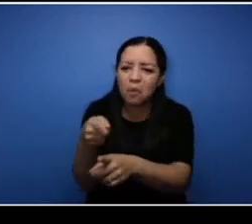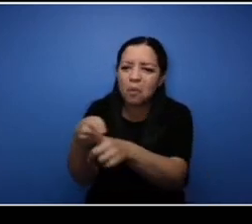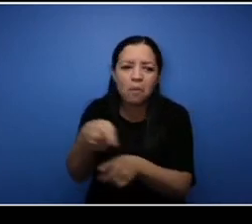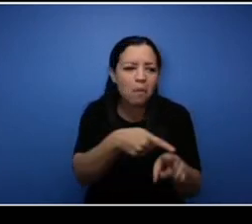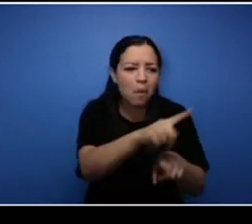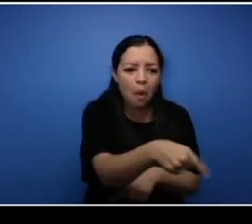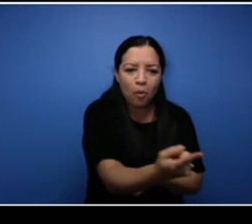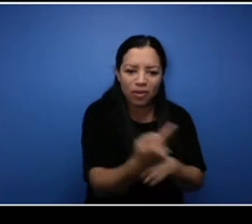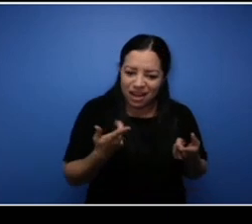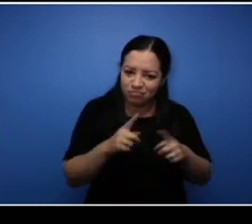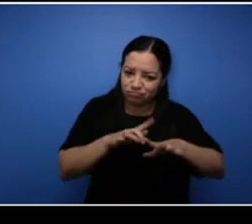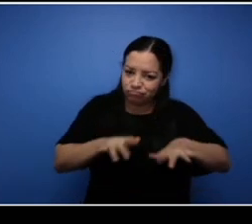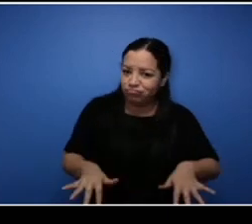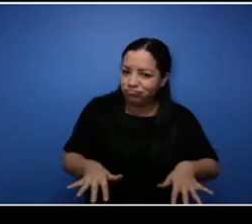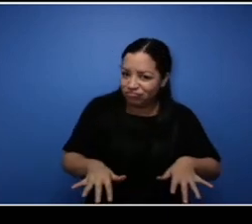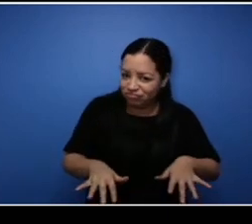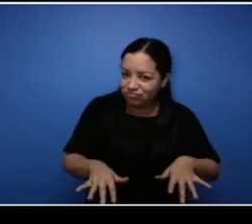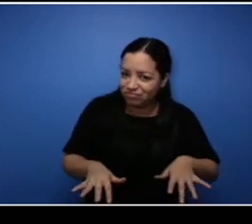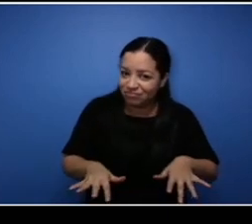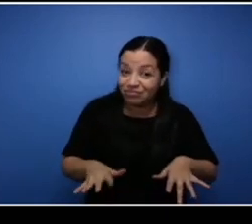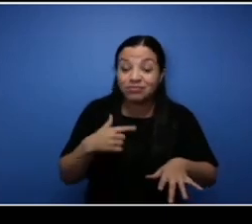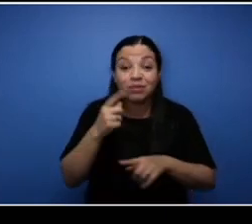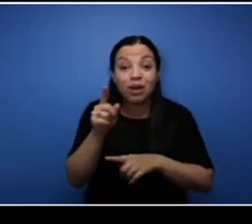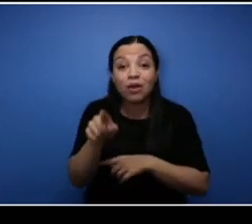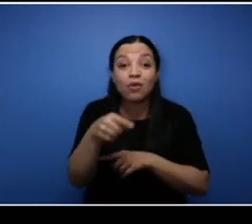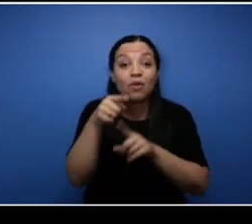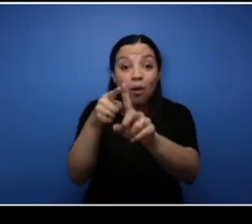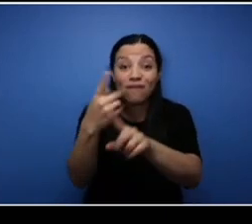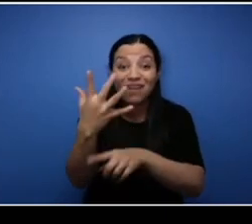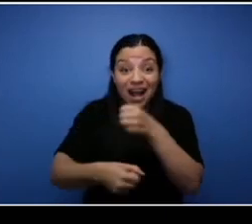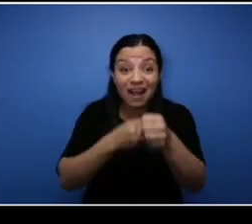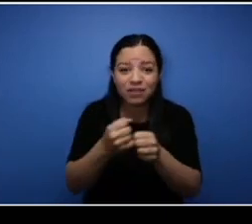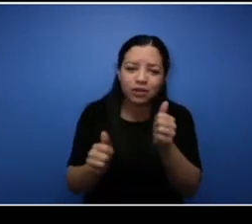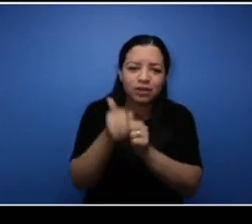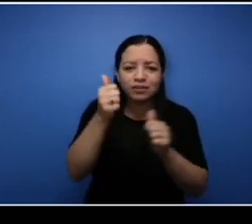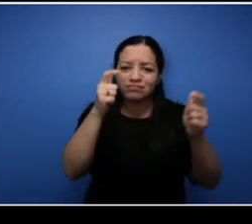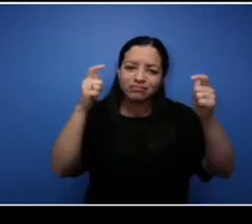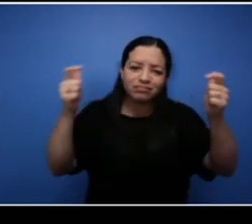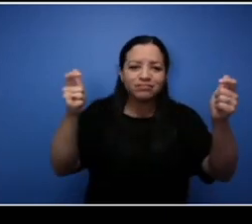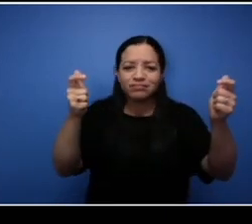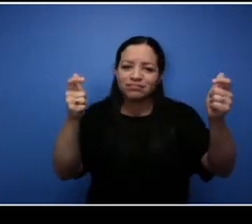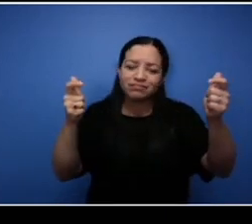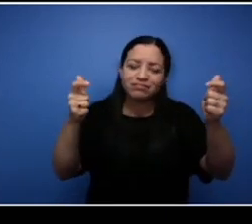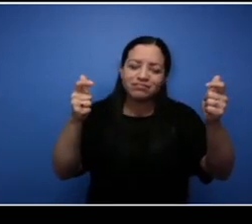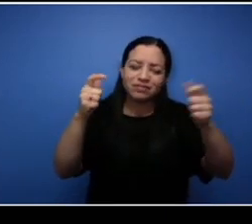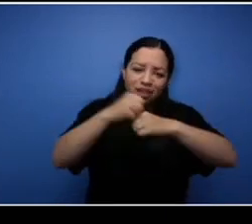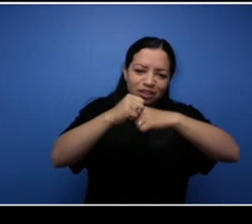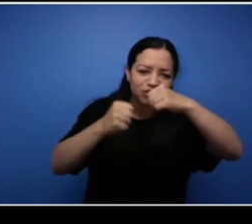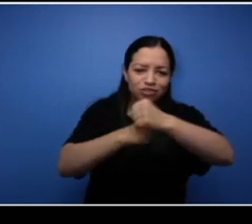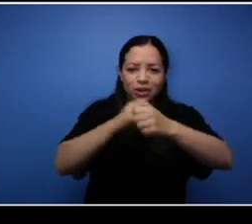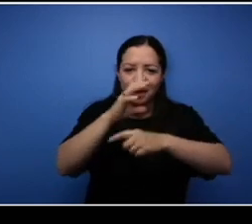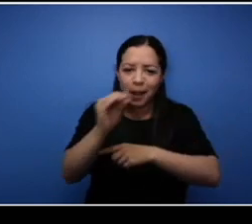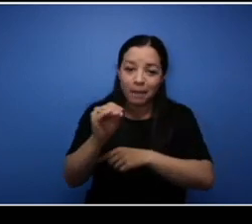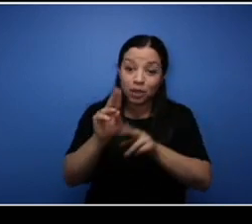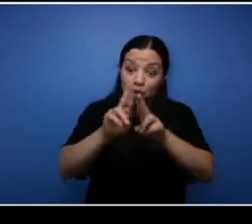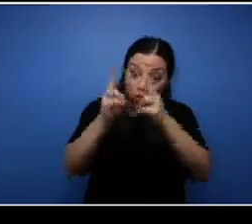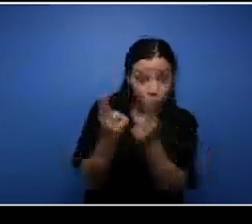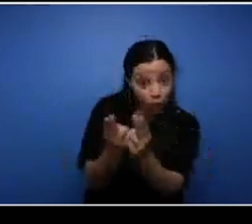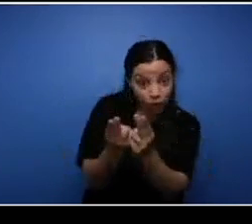five years, I want to be the largest construction company to offer all services as a union contractor.